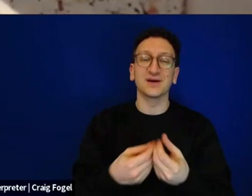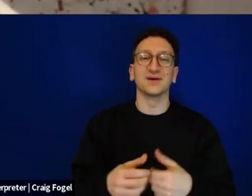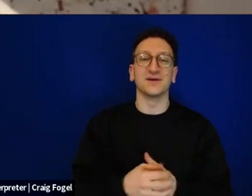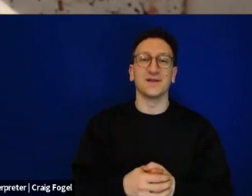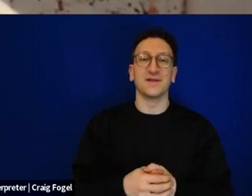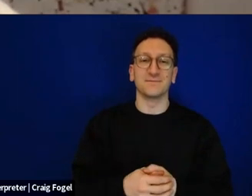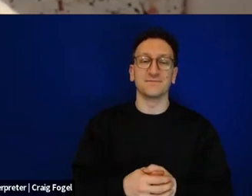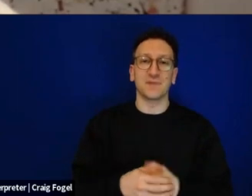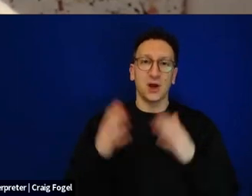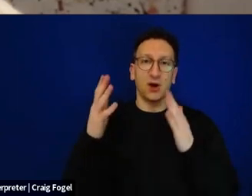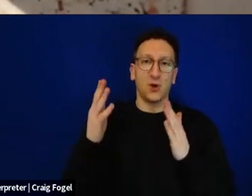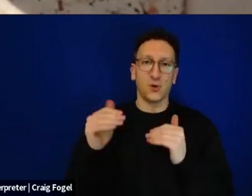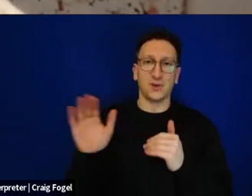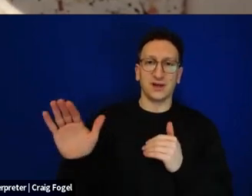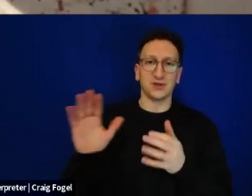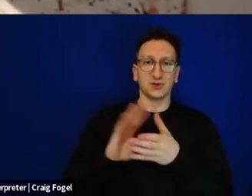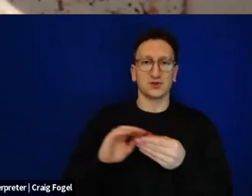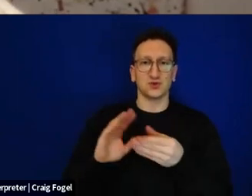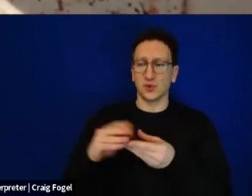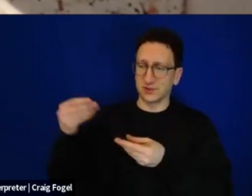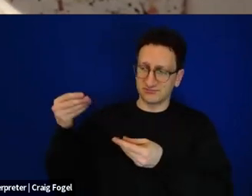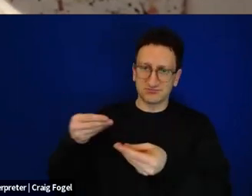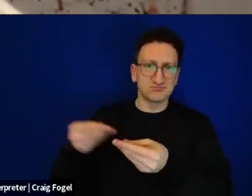so that his story is remembered. And also an attribute to the way